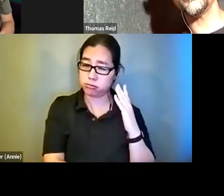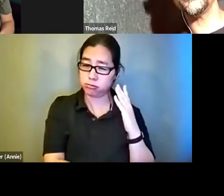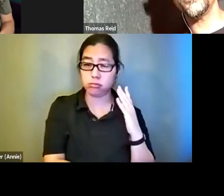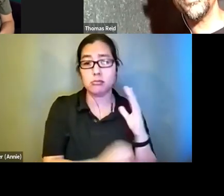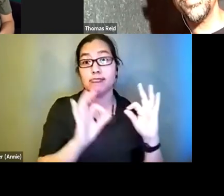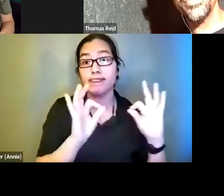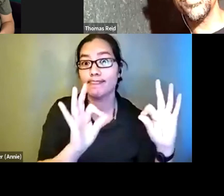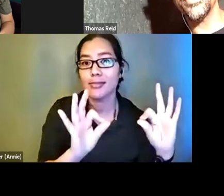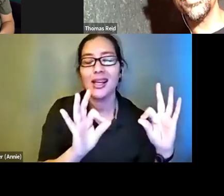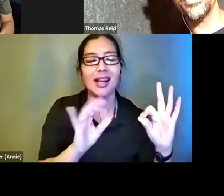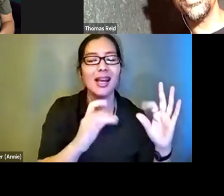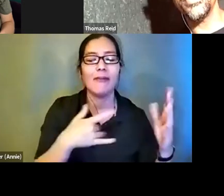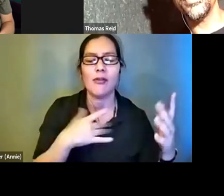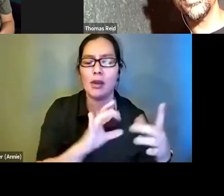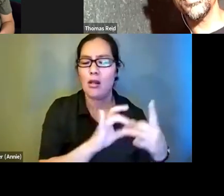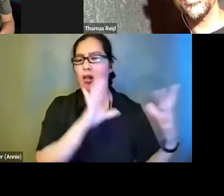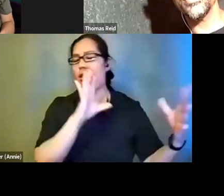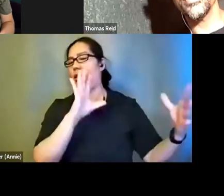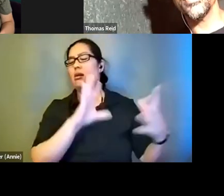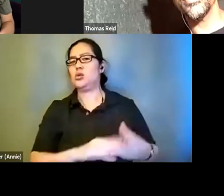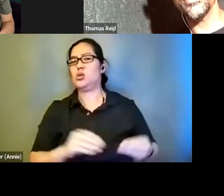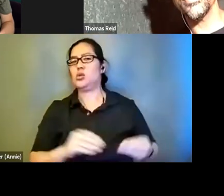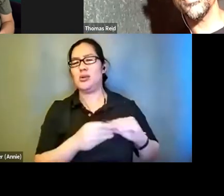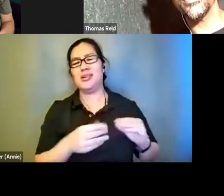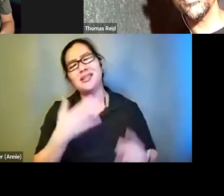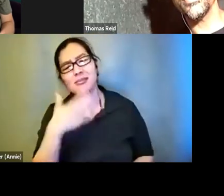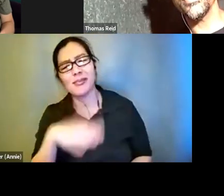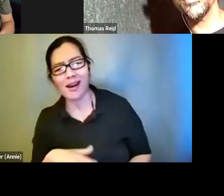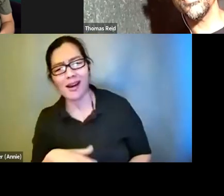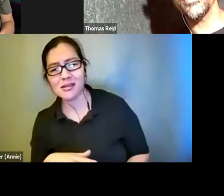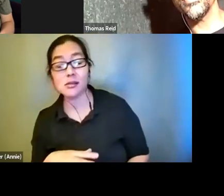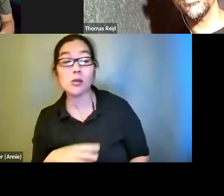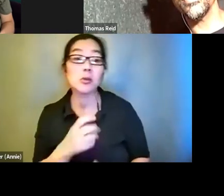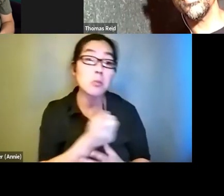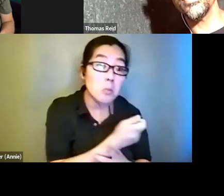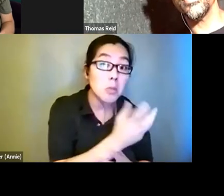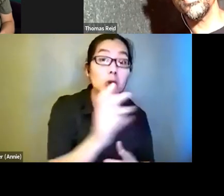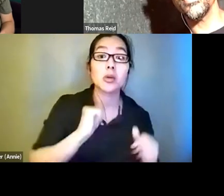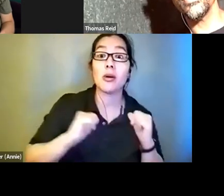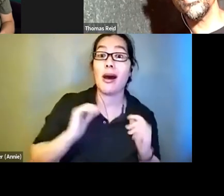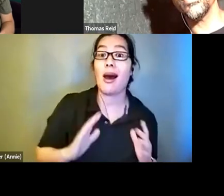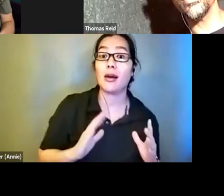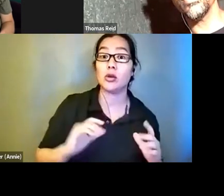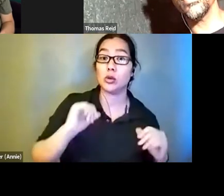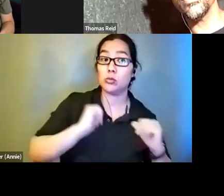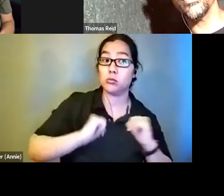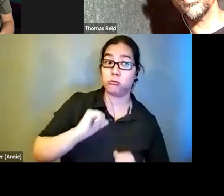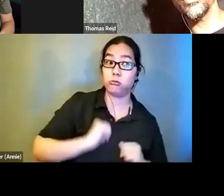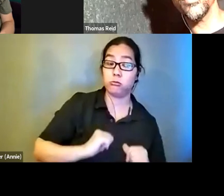the story, then it's bad. If there's multiple actors performing, that might take you out, even